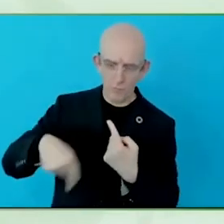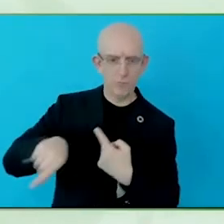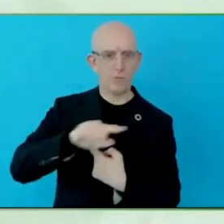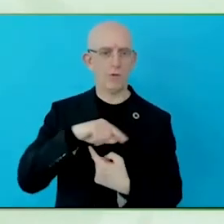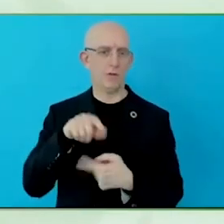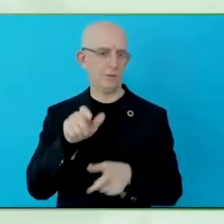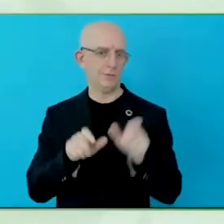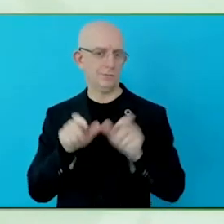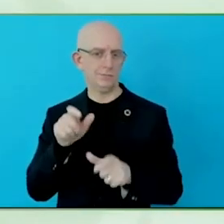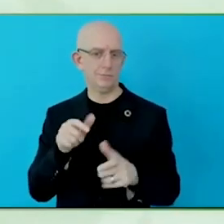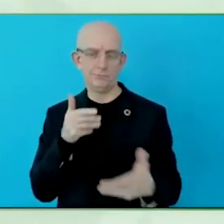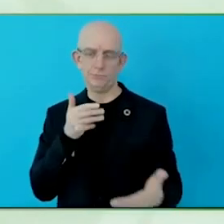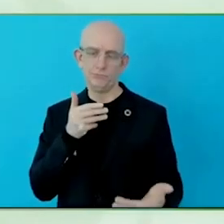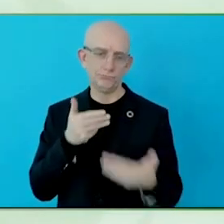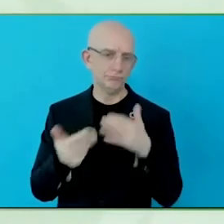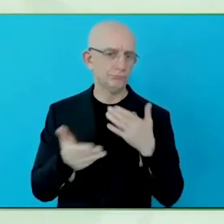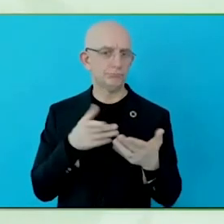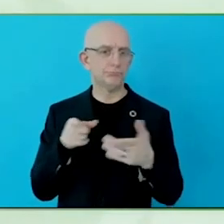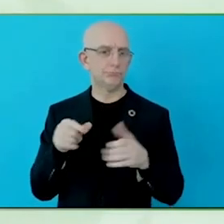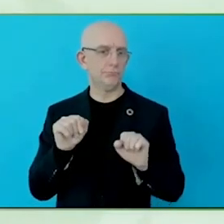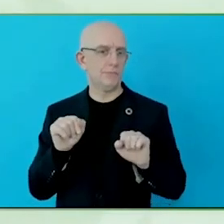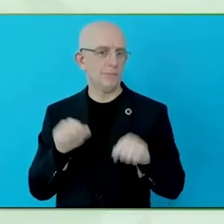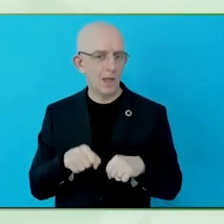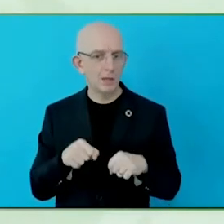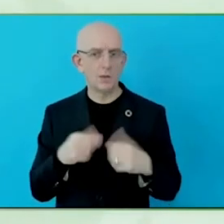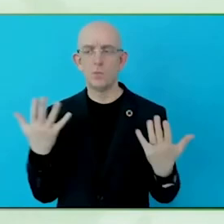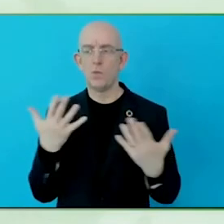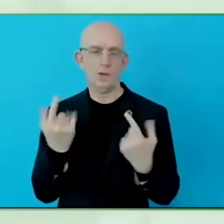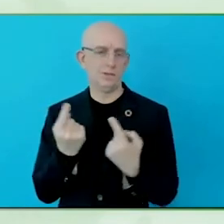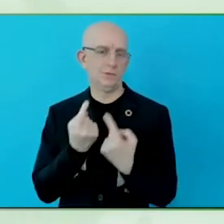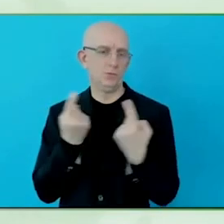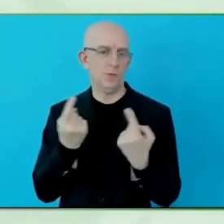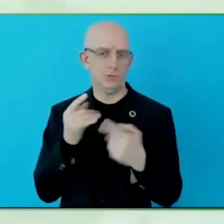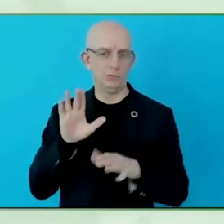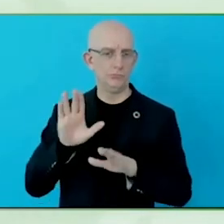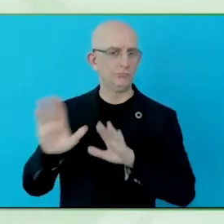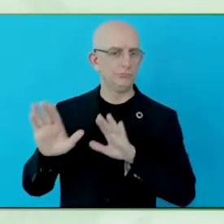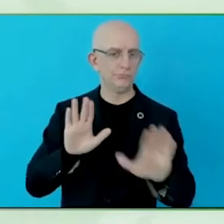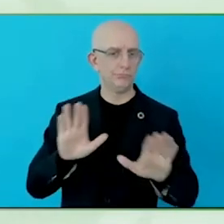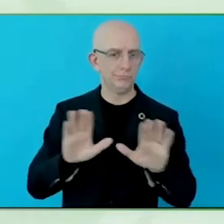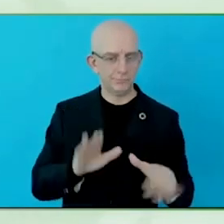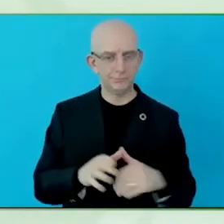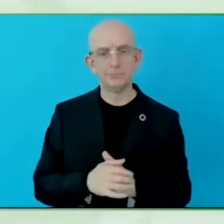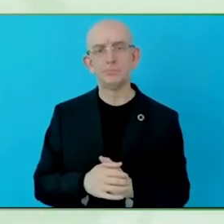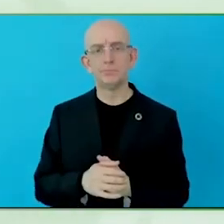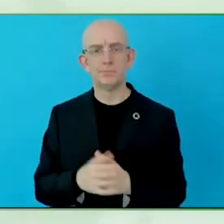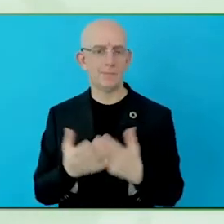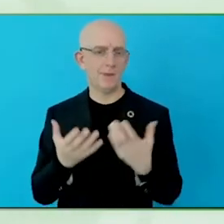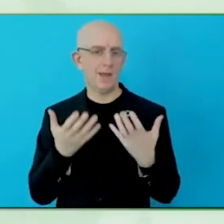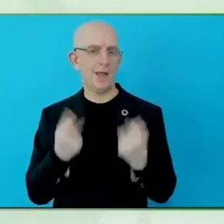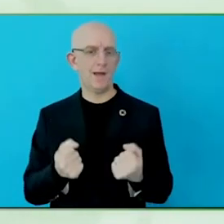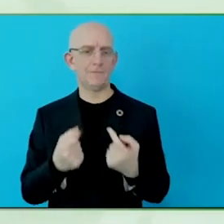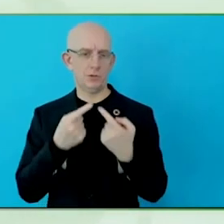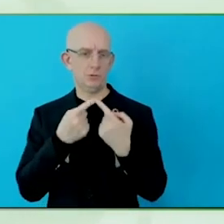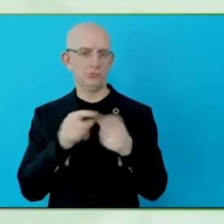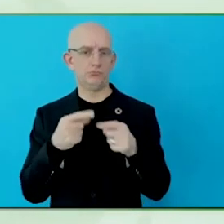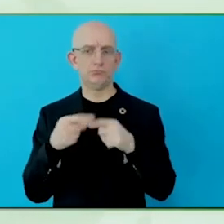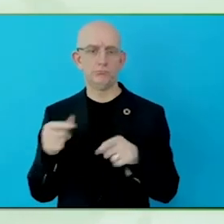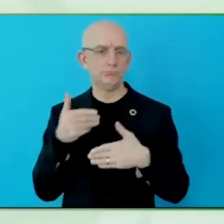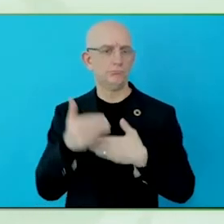with our customers, and our customers communicate with us. I do think that is a very important touch point for accessibility.